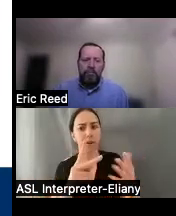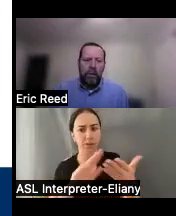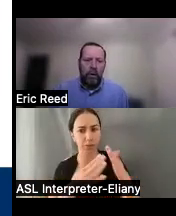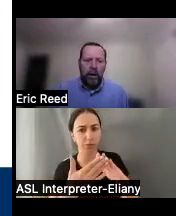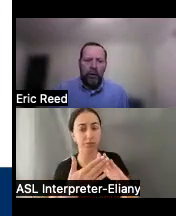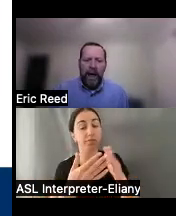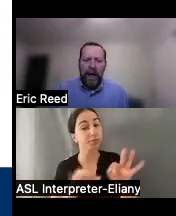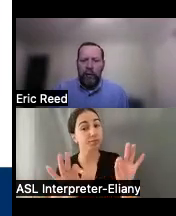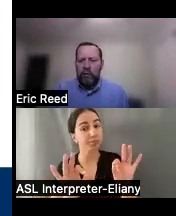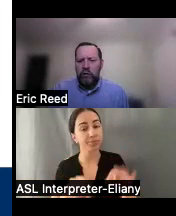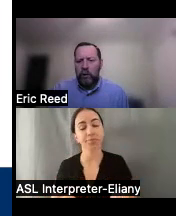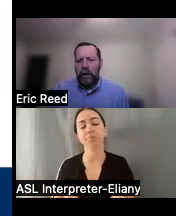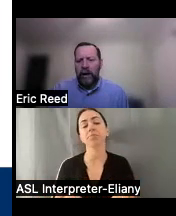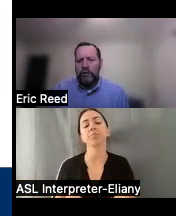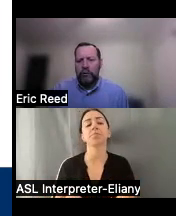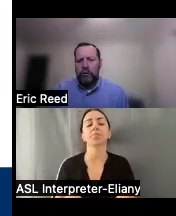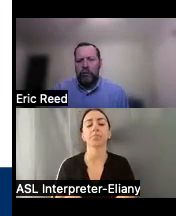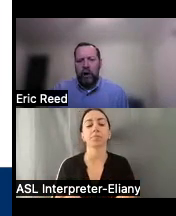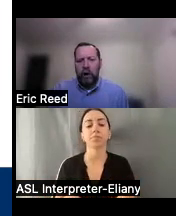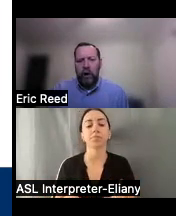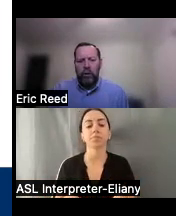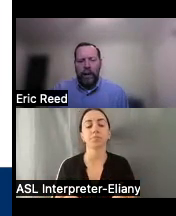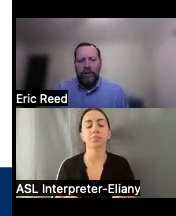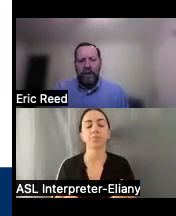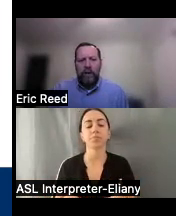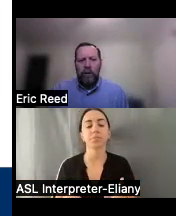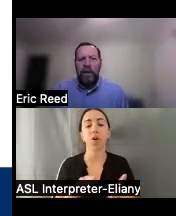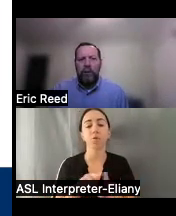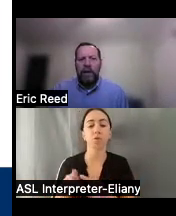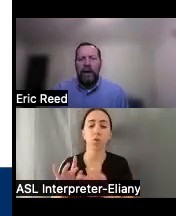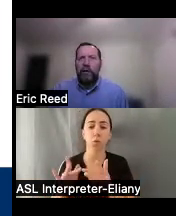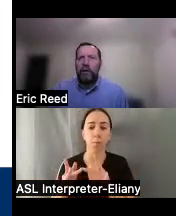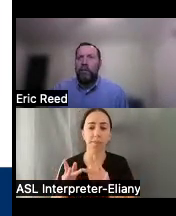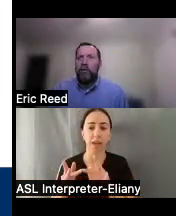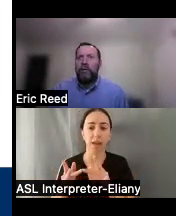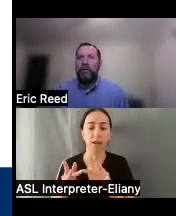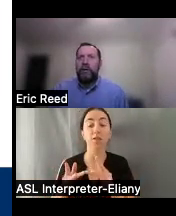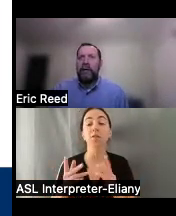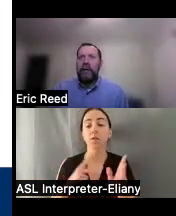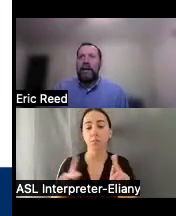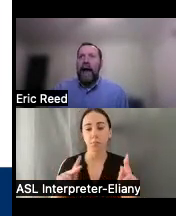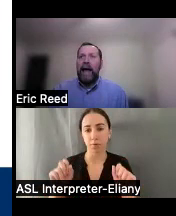um we also have reuse programs through our website where people can actually post an